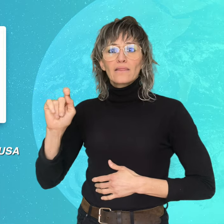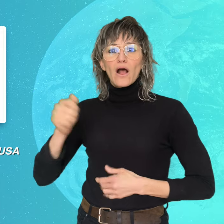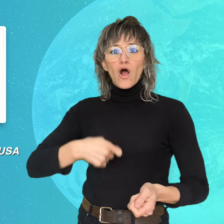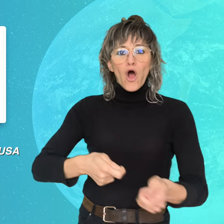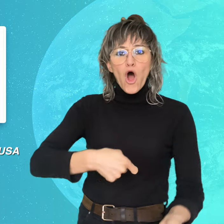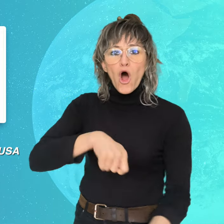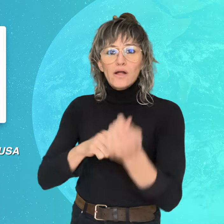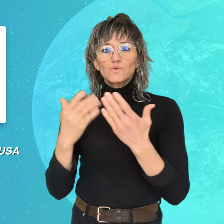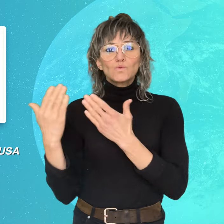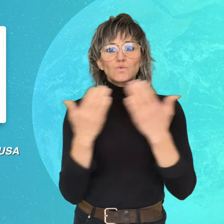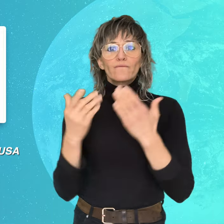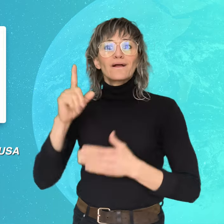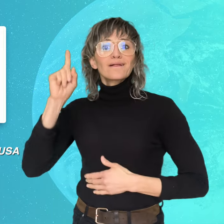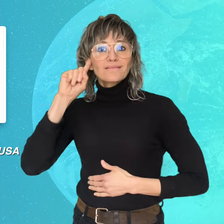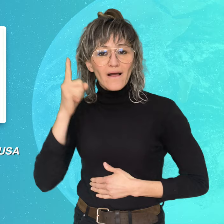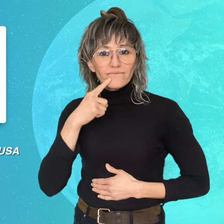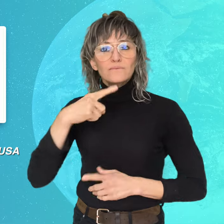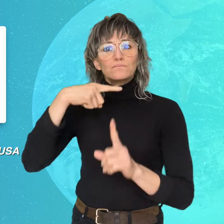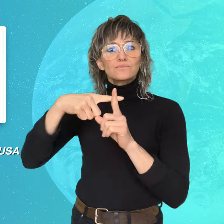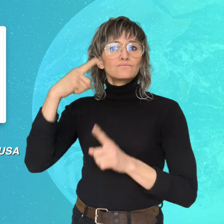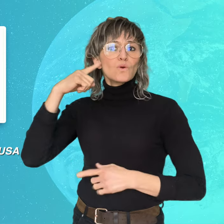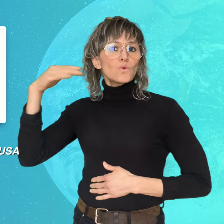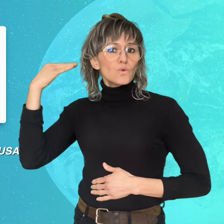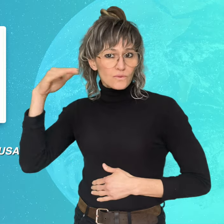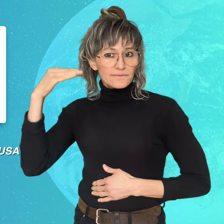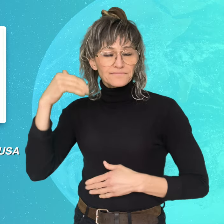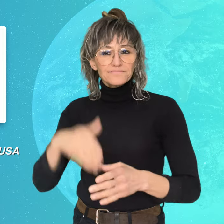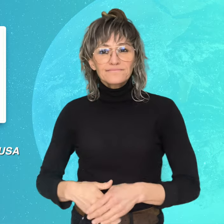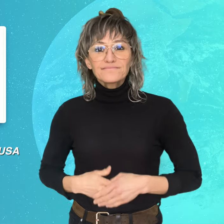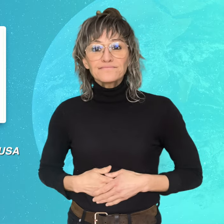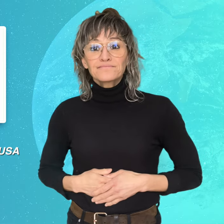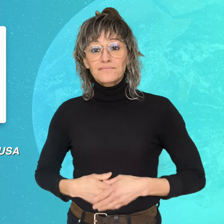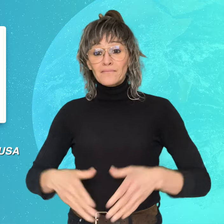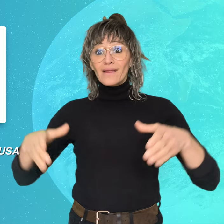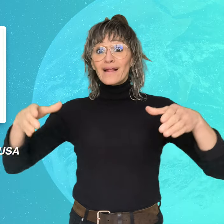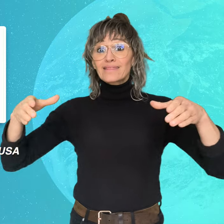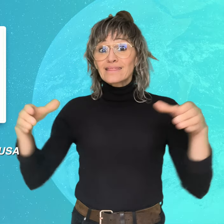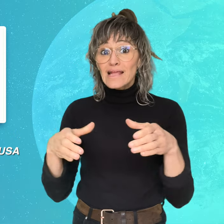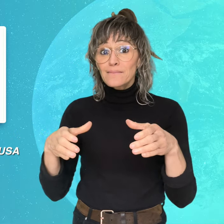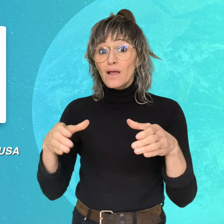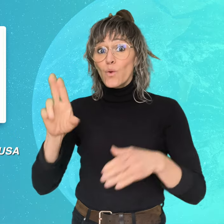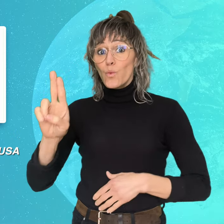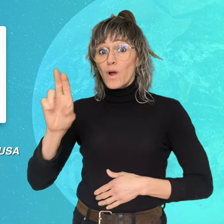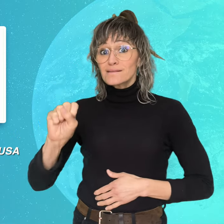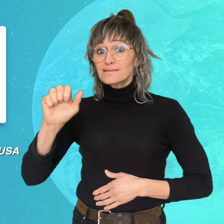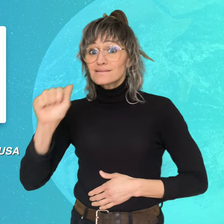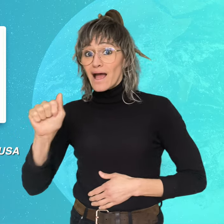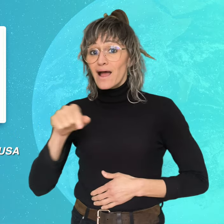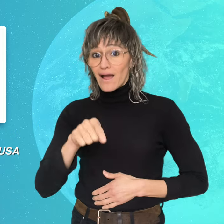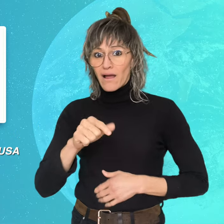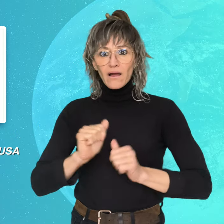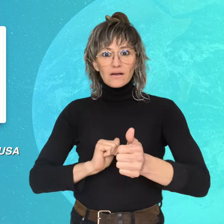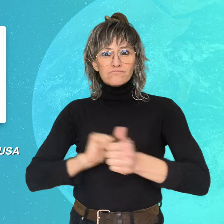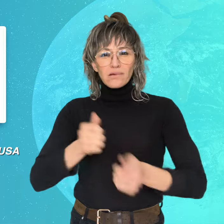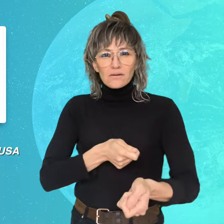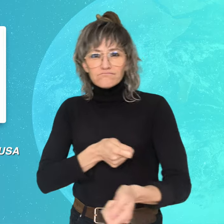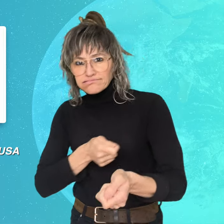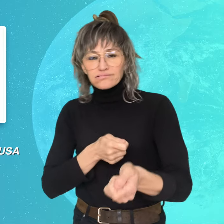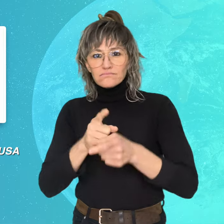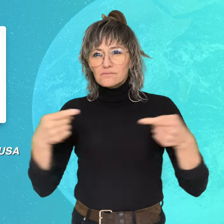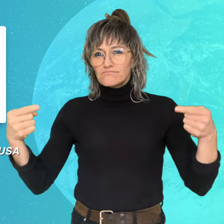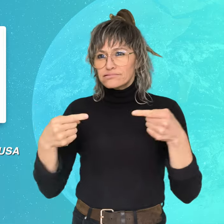at the Stan Mikita Hockey School for the Deaf and Hard of Hearing.